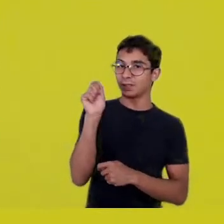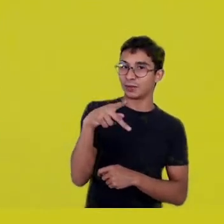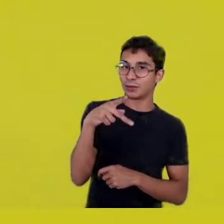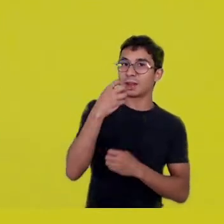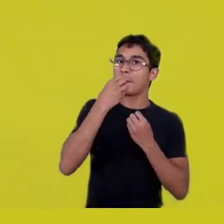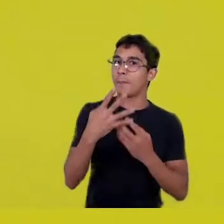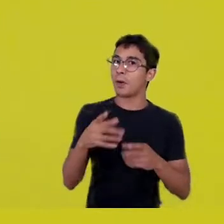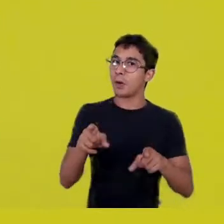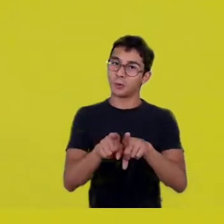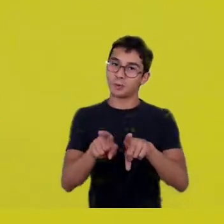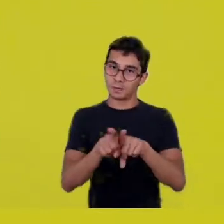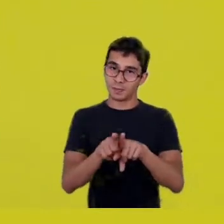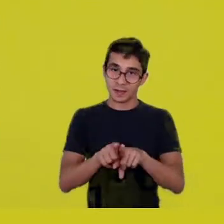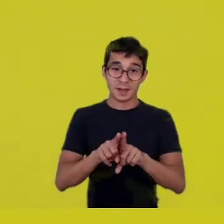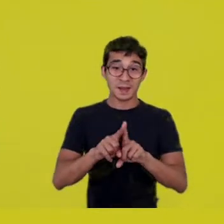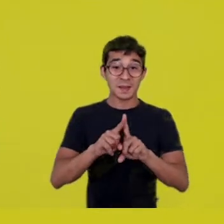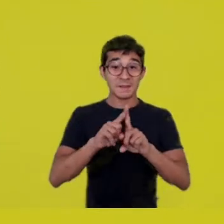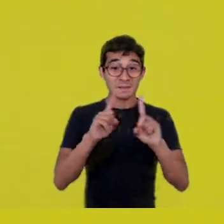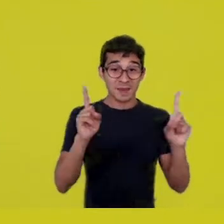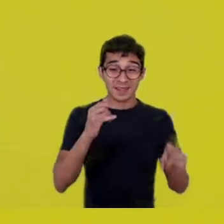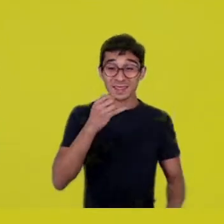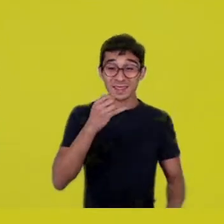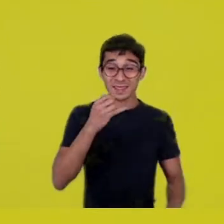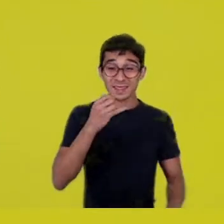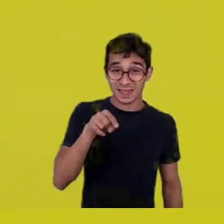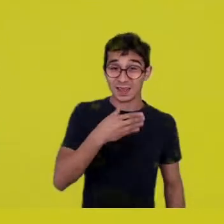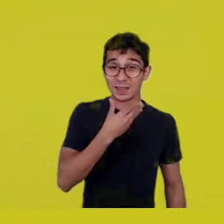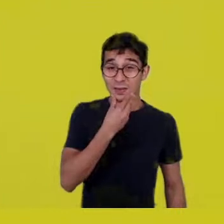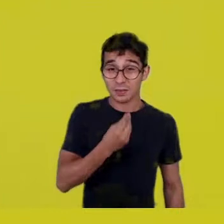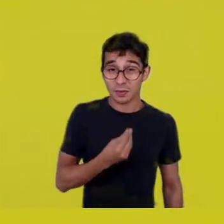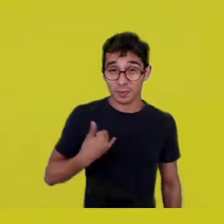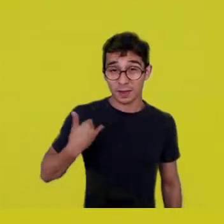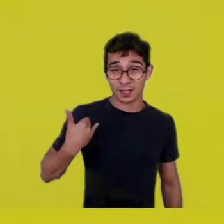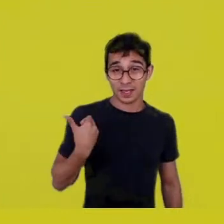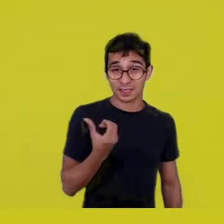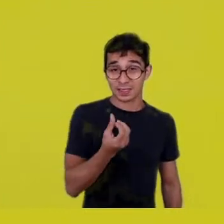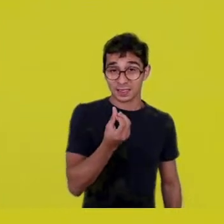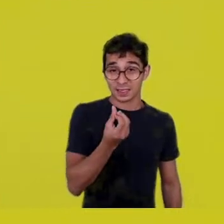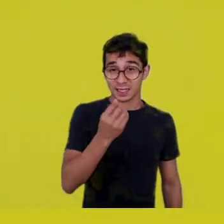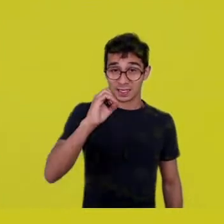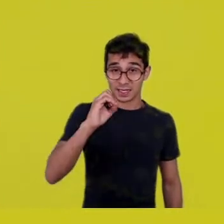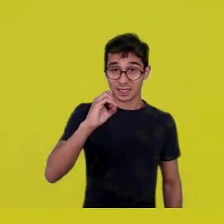But when that person reaches 60, they’ve got no chance